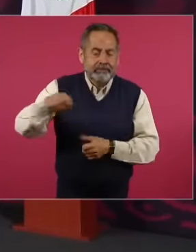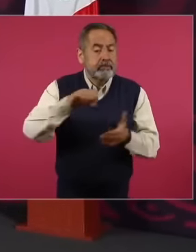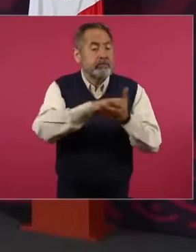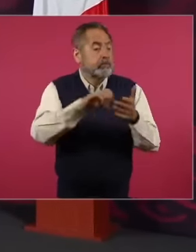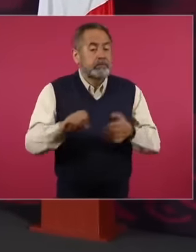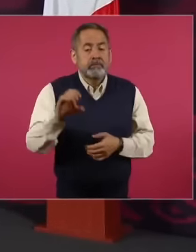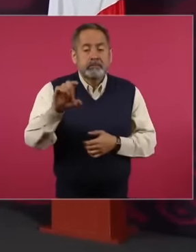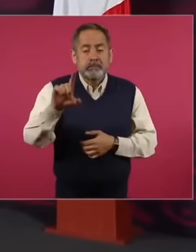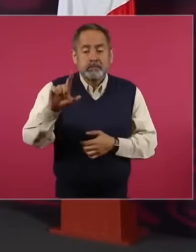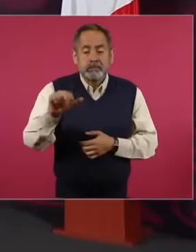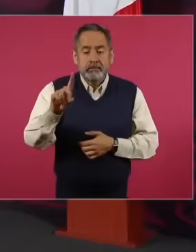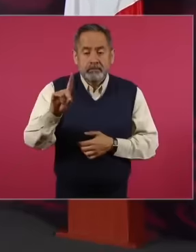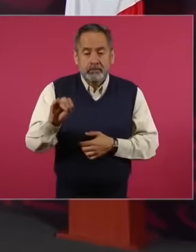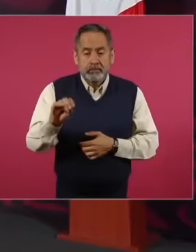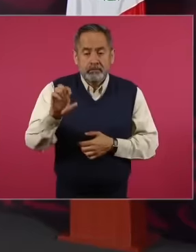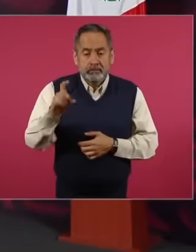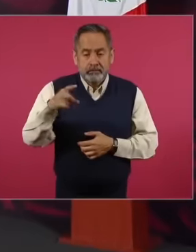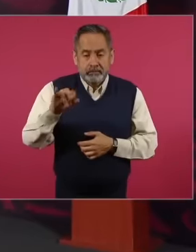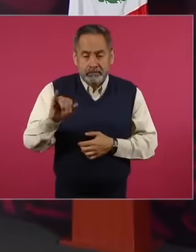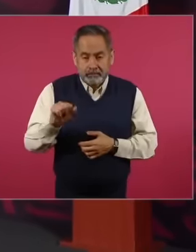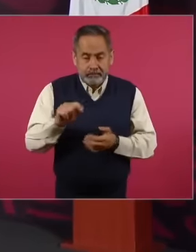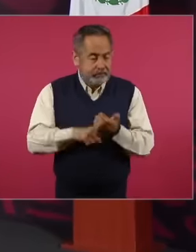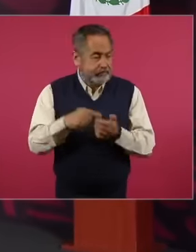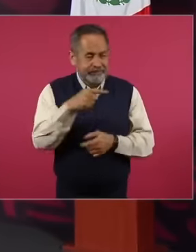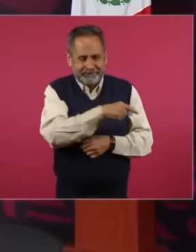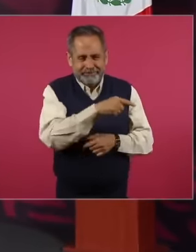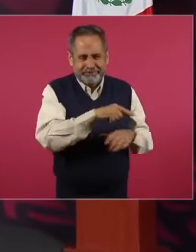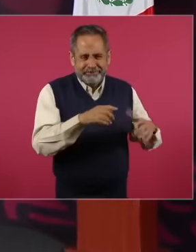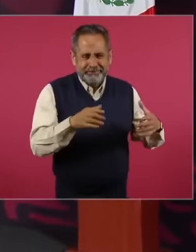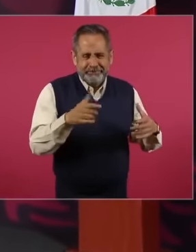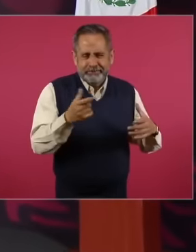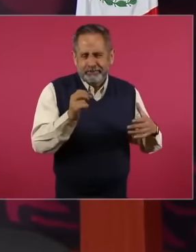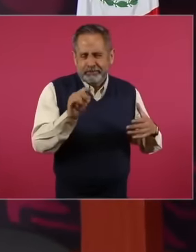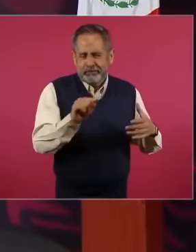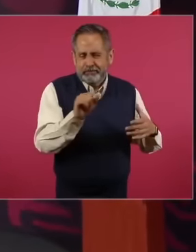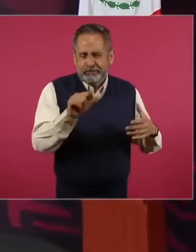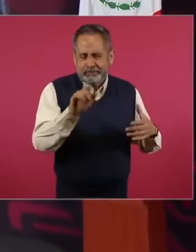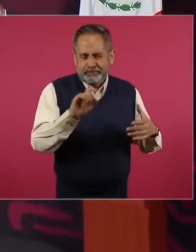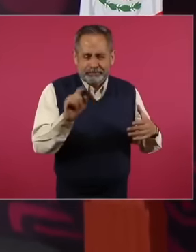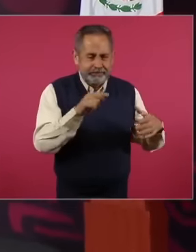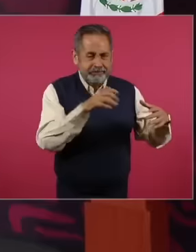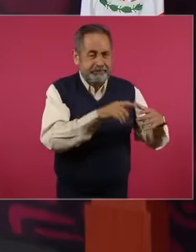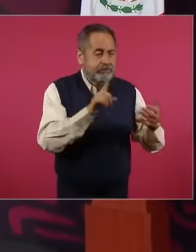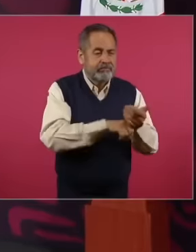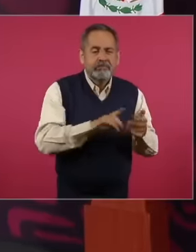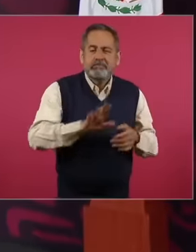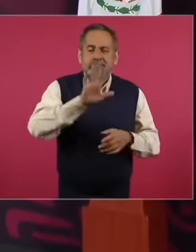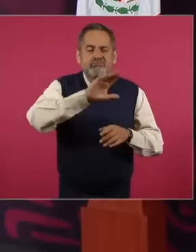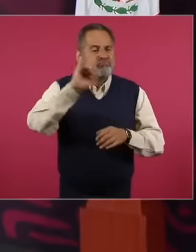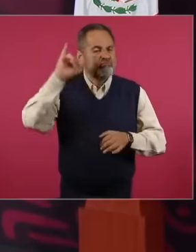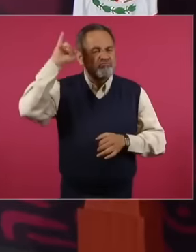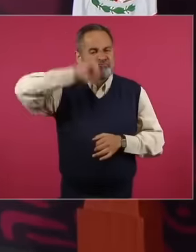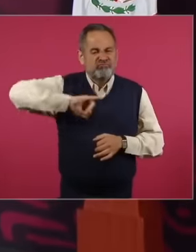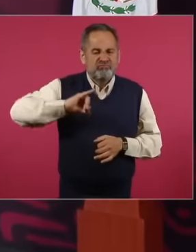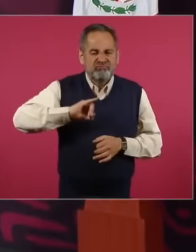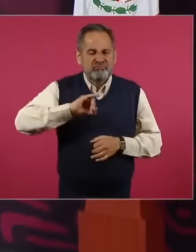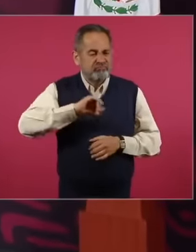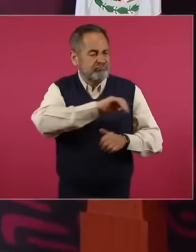González that It is like the head of the